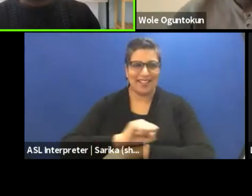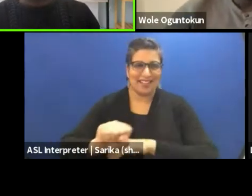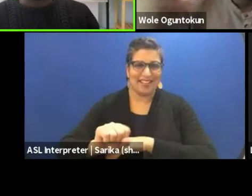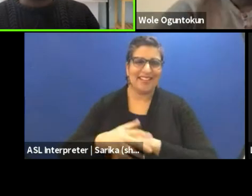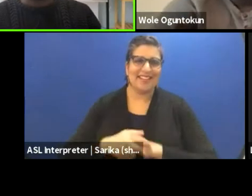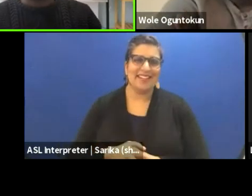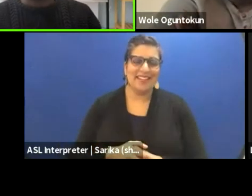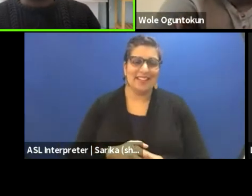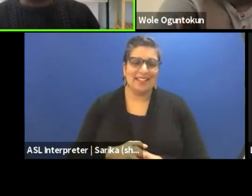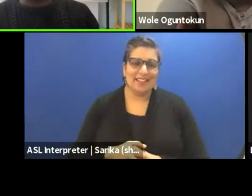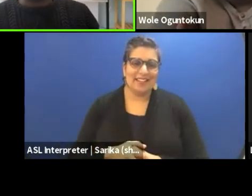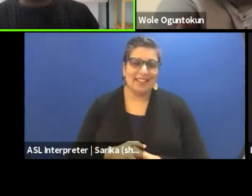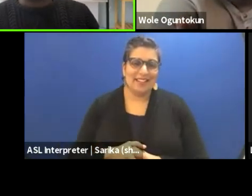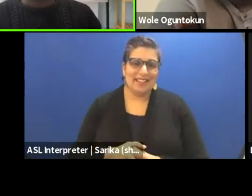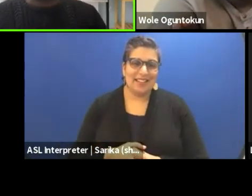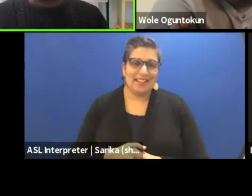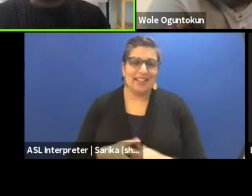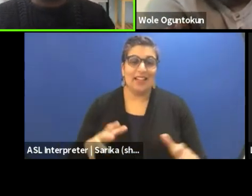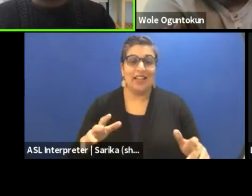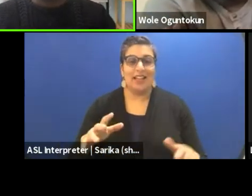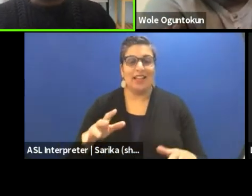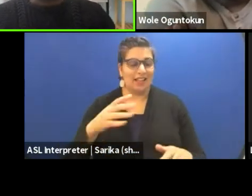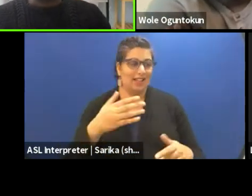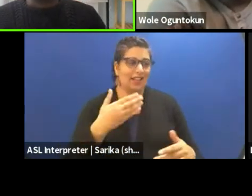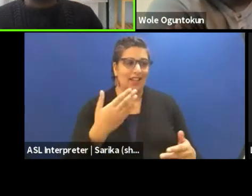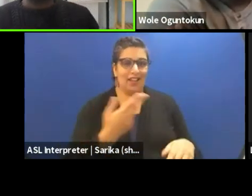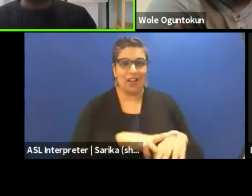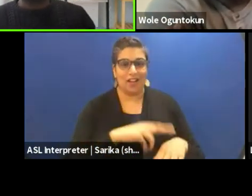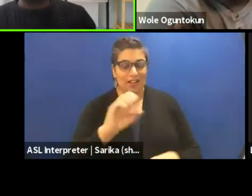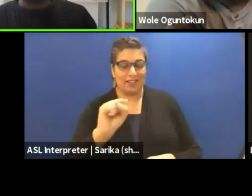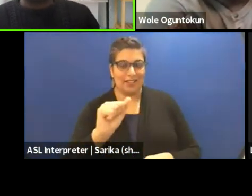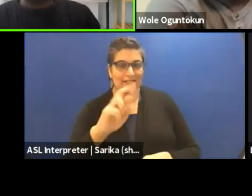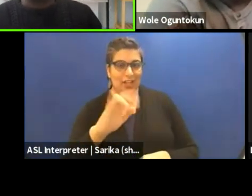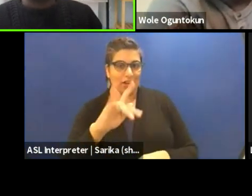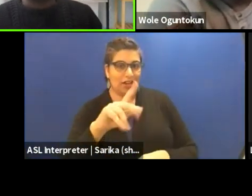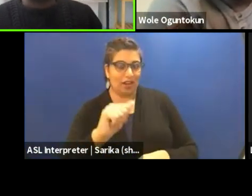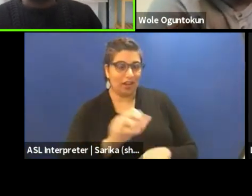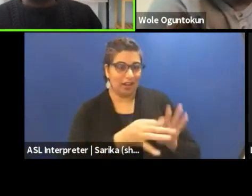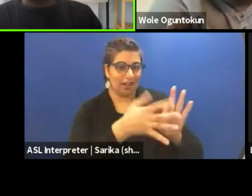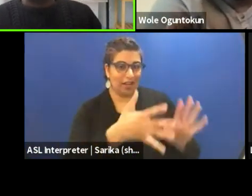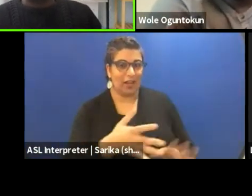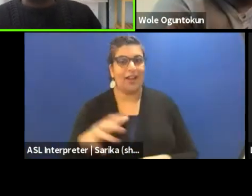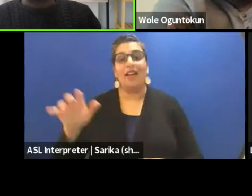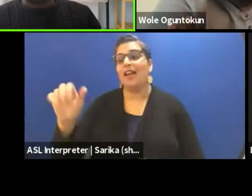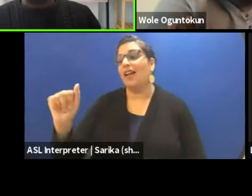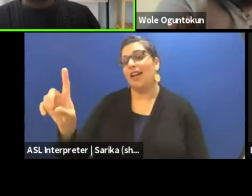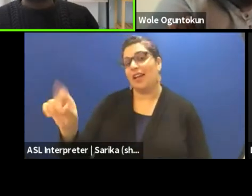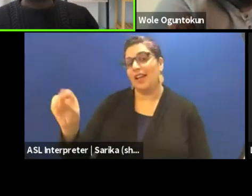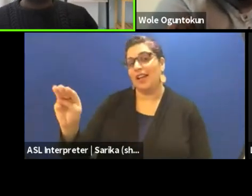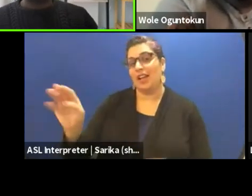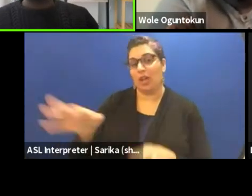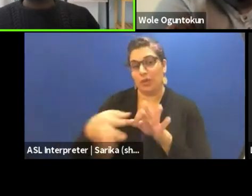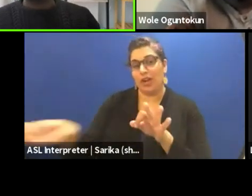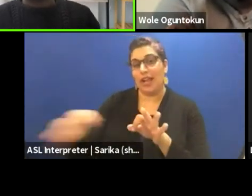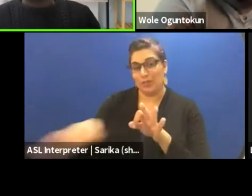co-producing this with me, and Sarika our interpreter and Adam our captioner. Thank you so much.